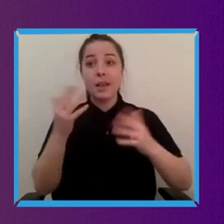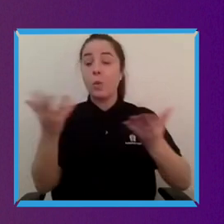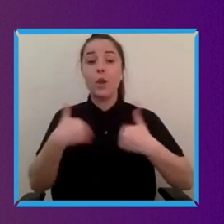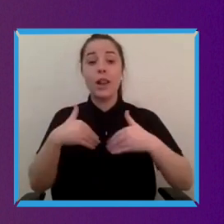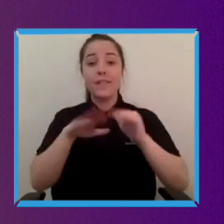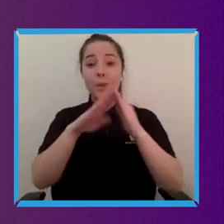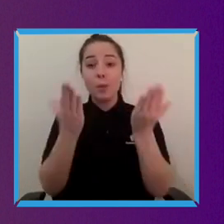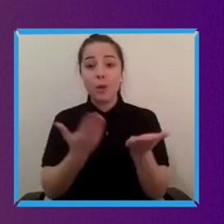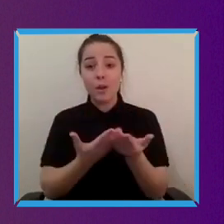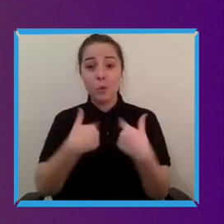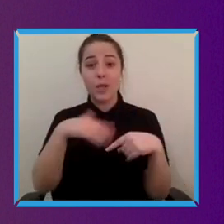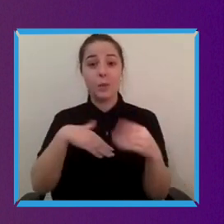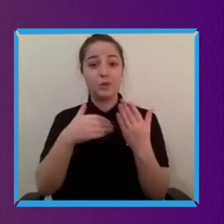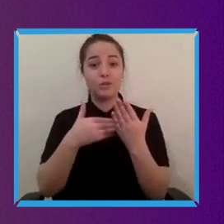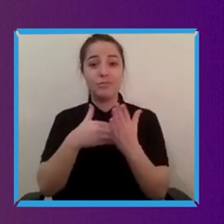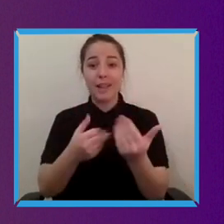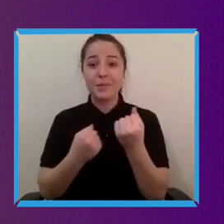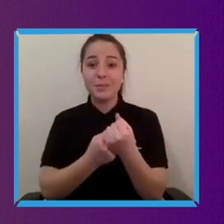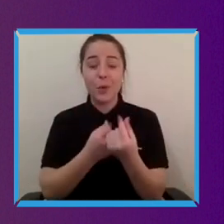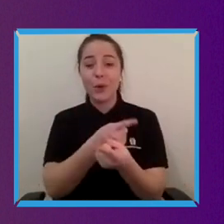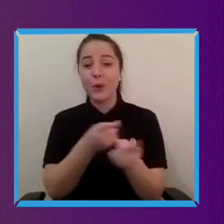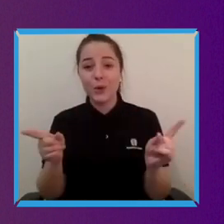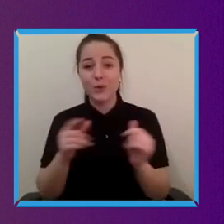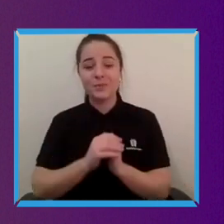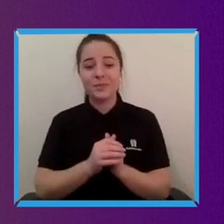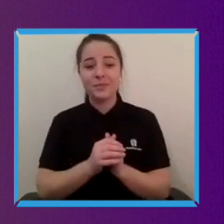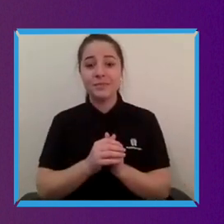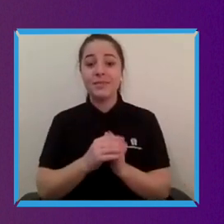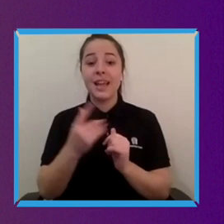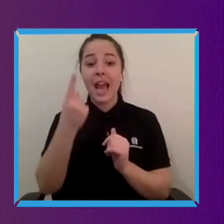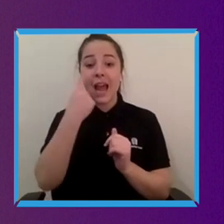support you on your journey. You can head to our website